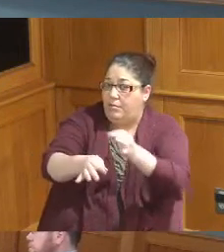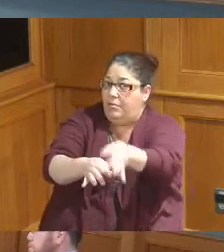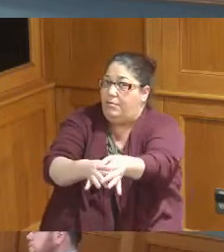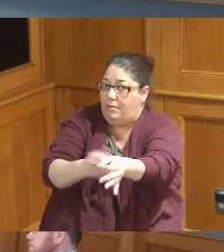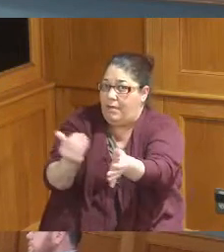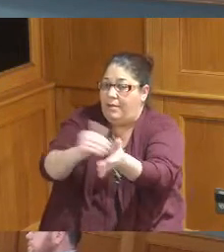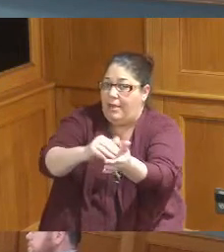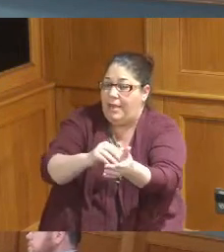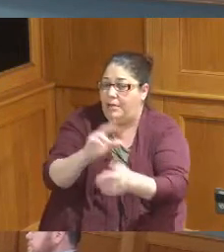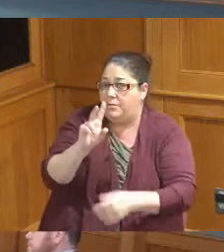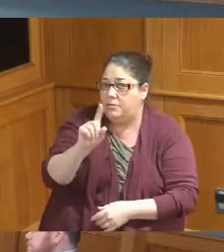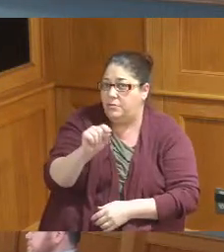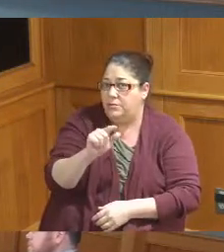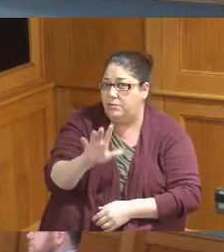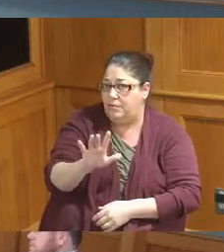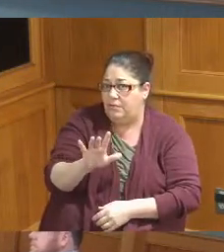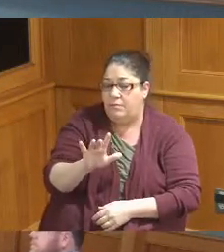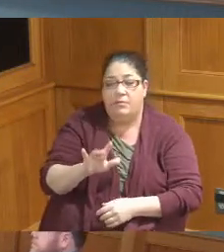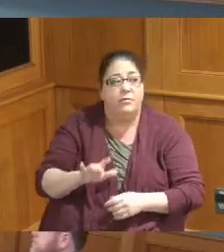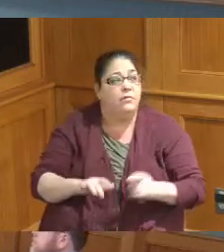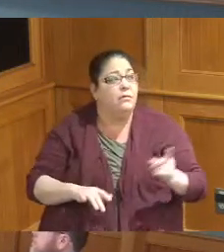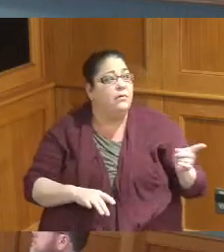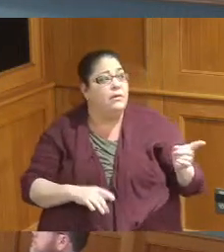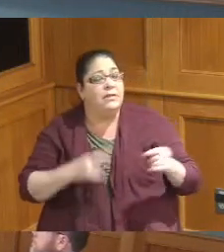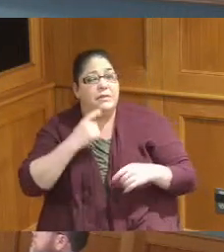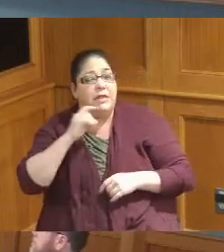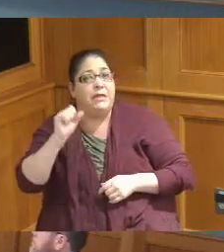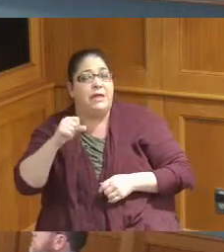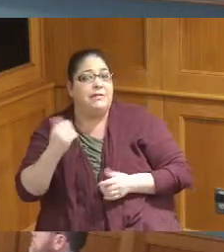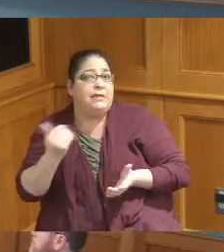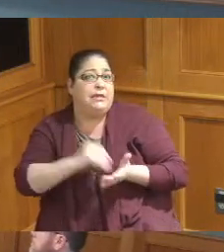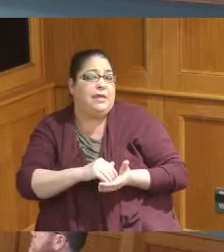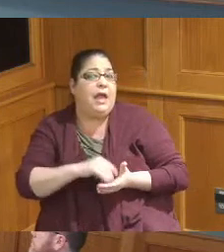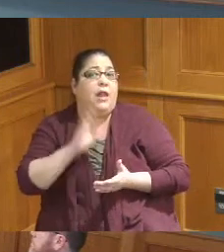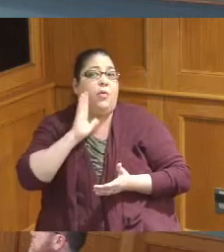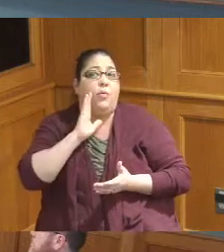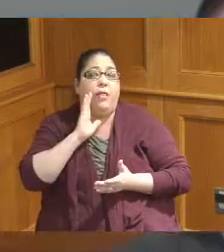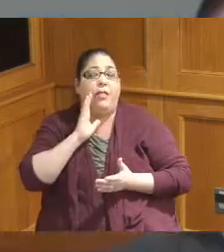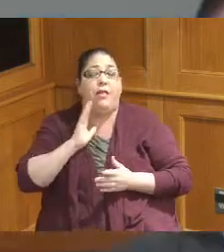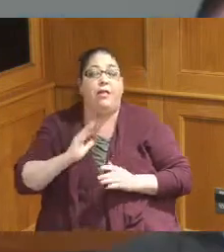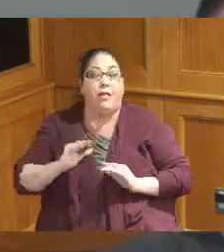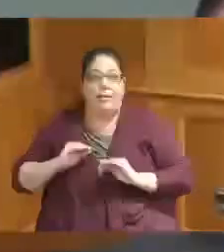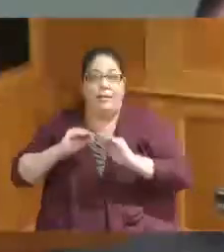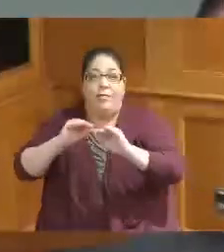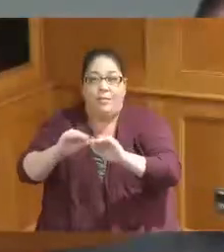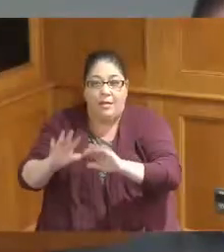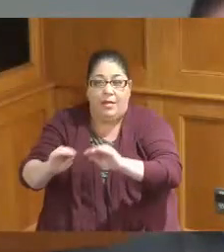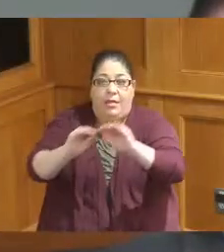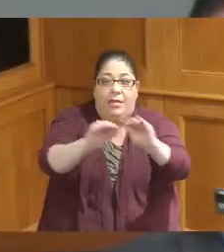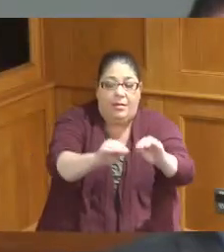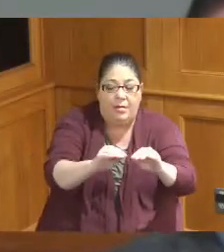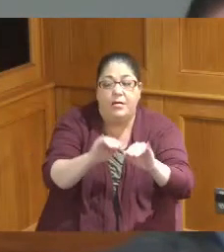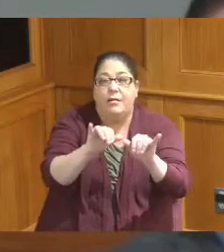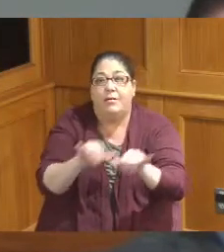be refinanced again ultimately it will be put into the broader common financing package where we will